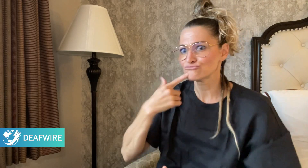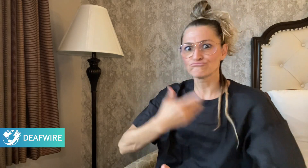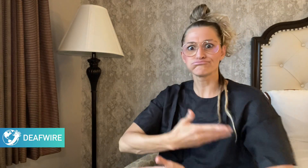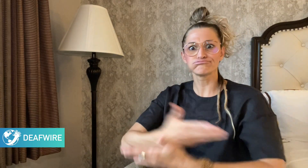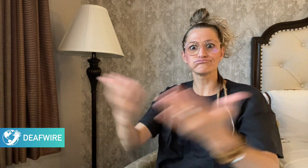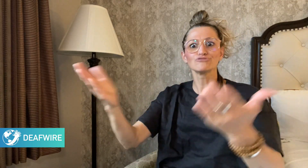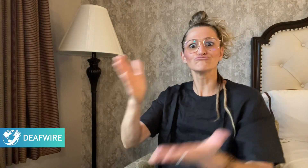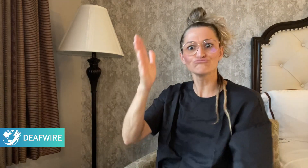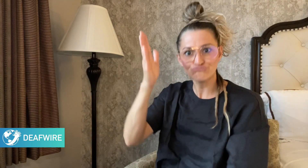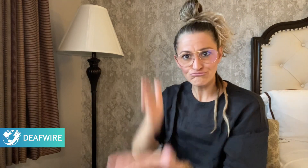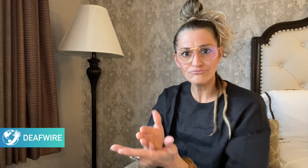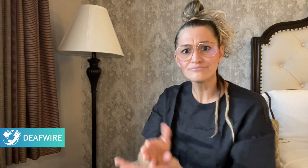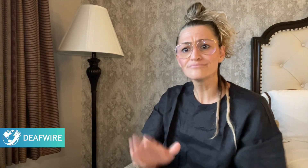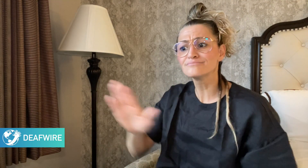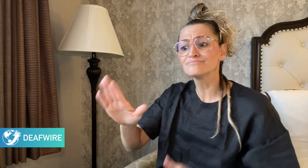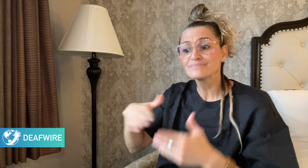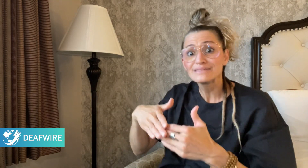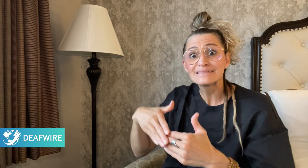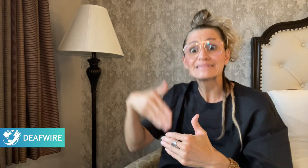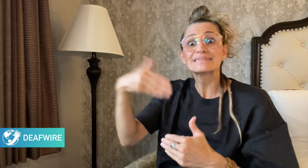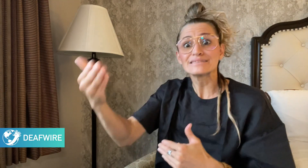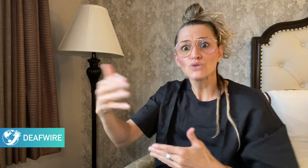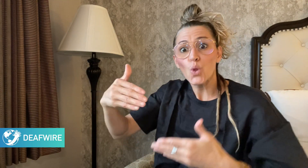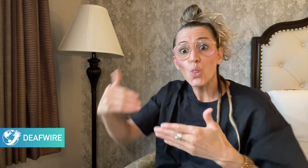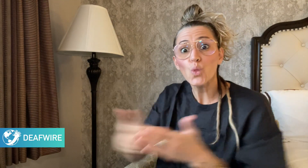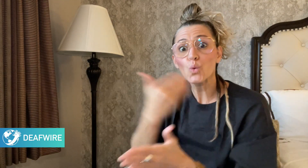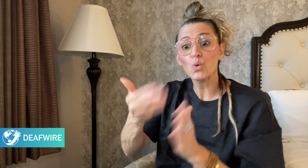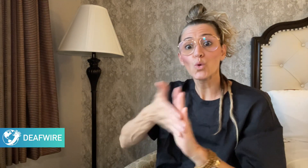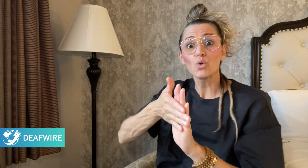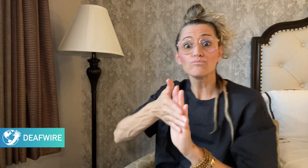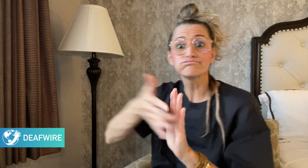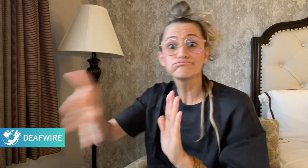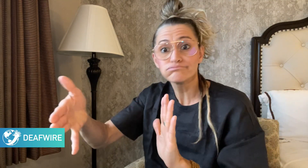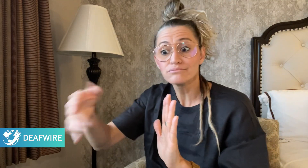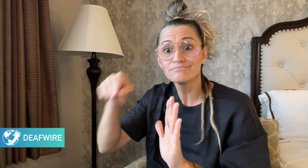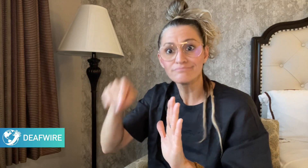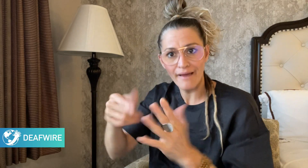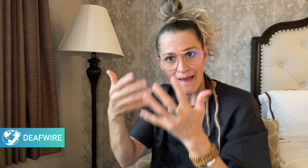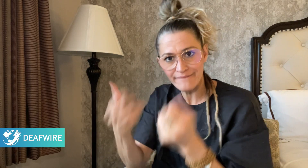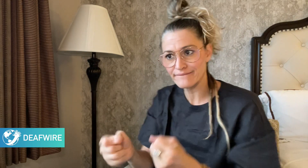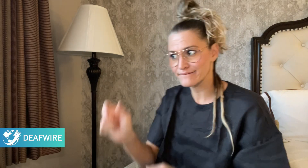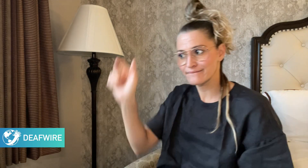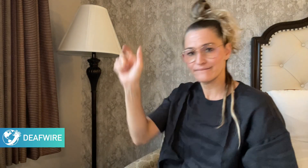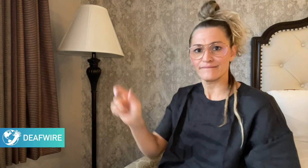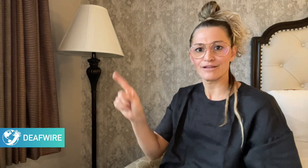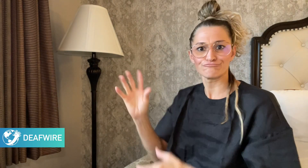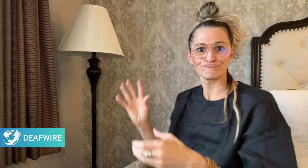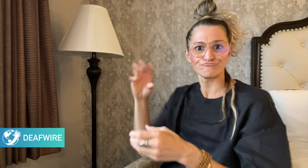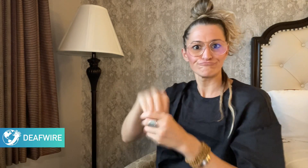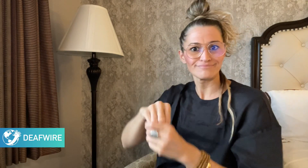upcoming season will feature a Deaf actress named